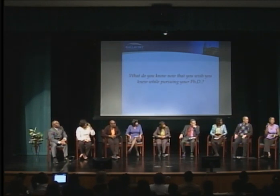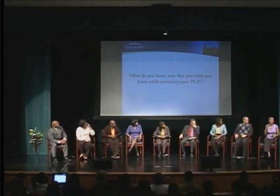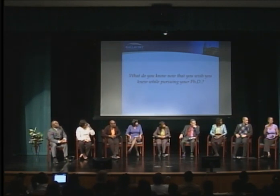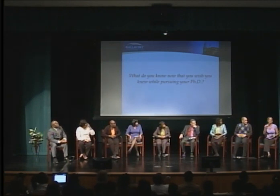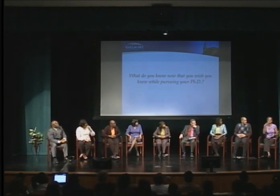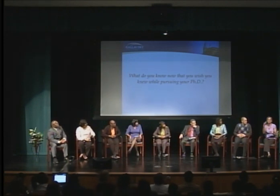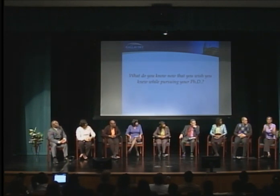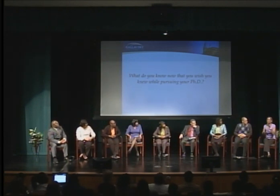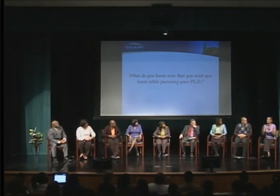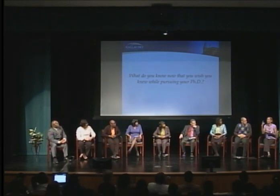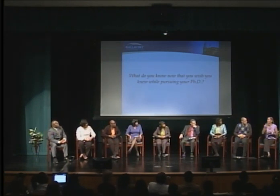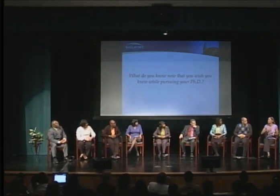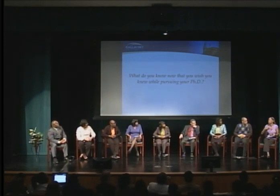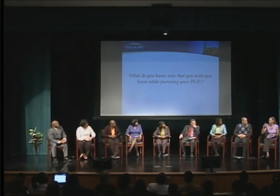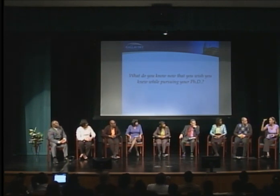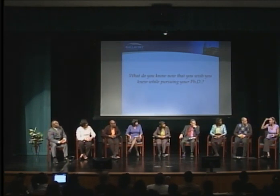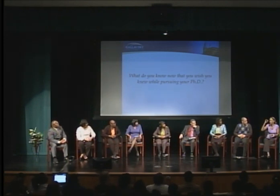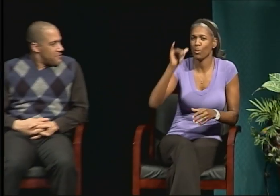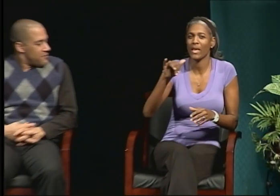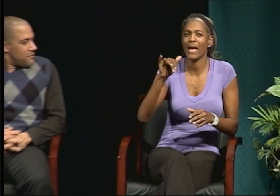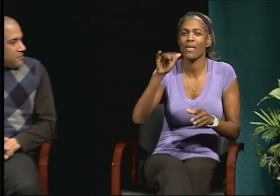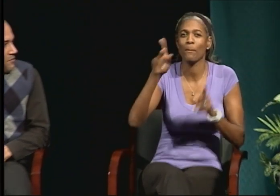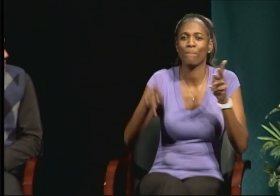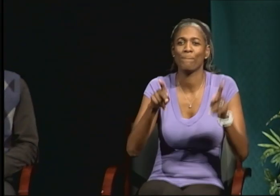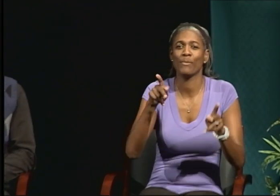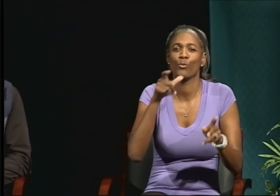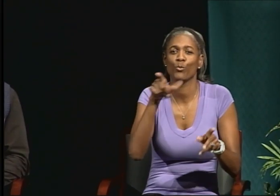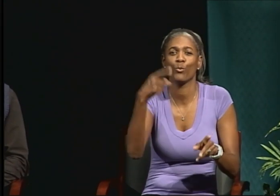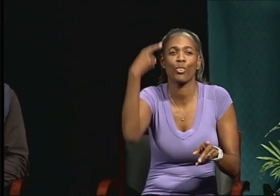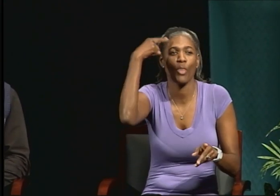really were not there for me.